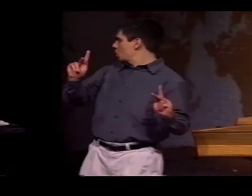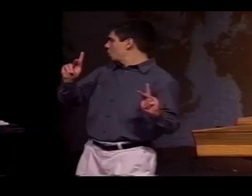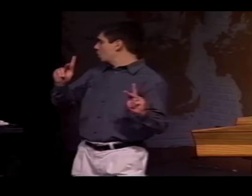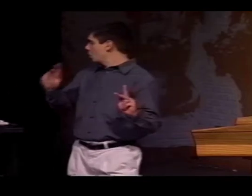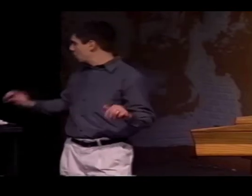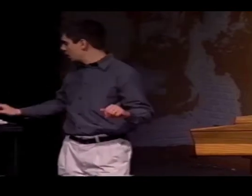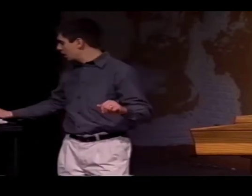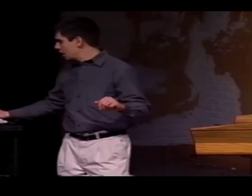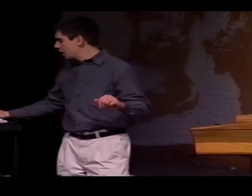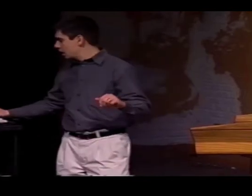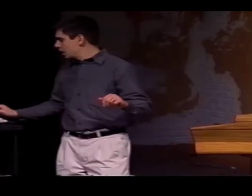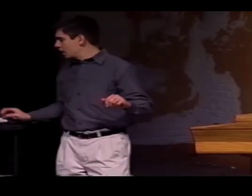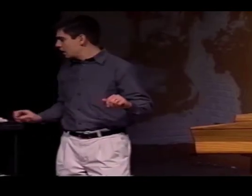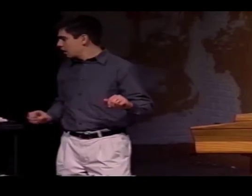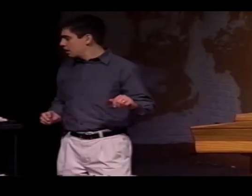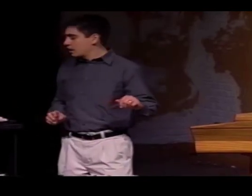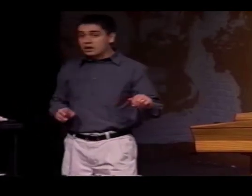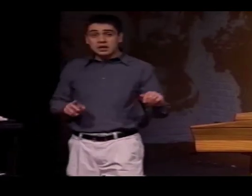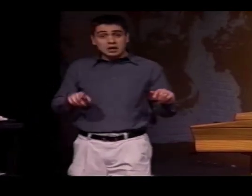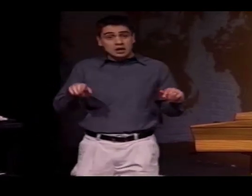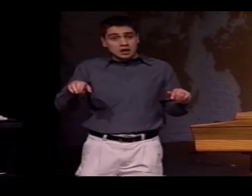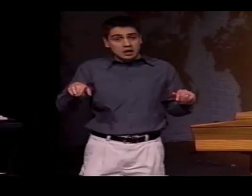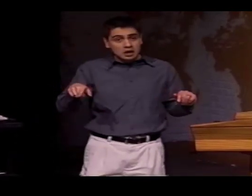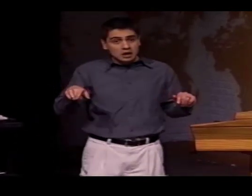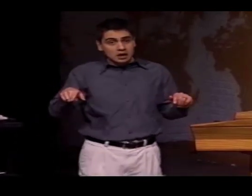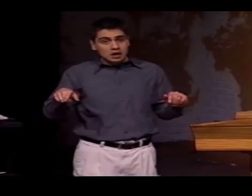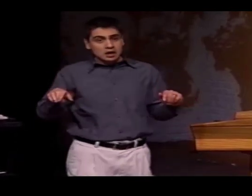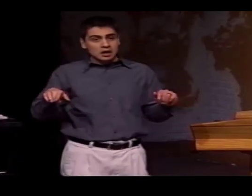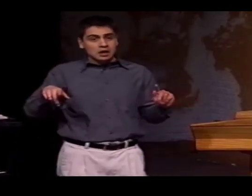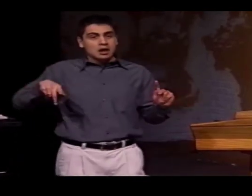WHICH IS THE SAME AS OUR LETTER "K,"